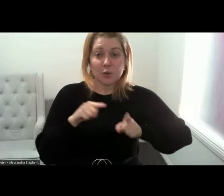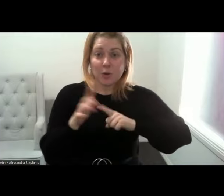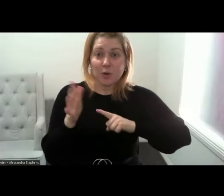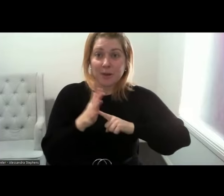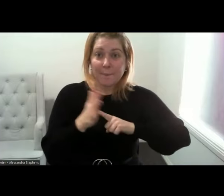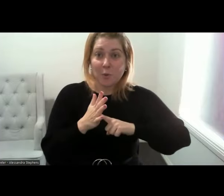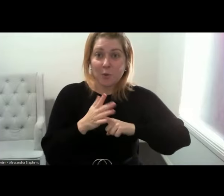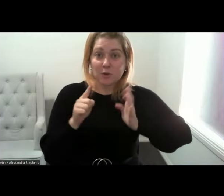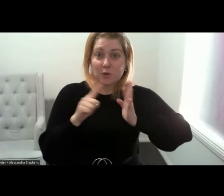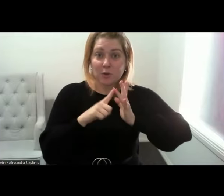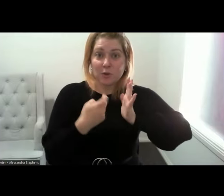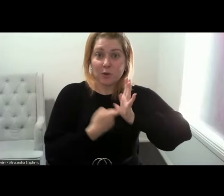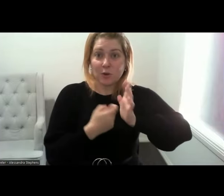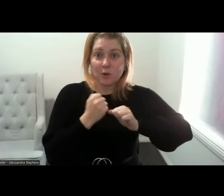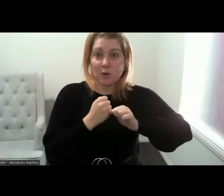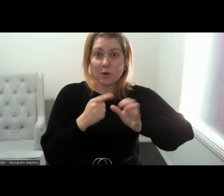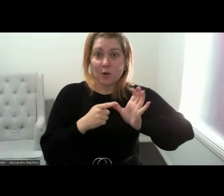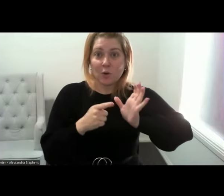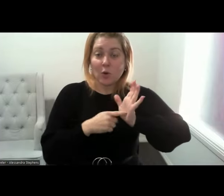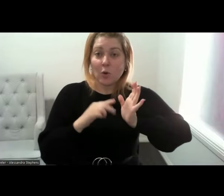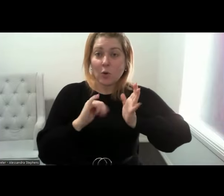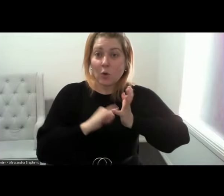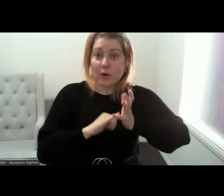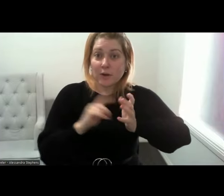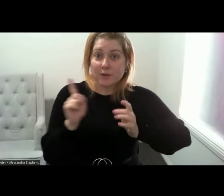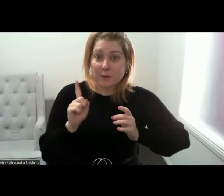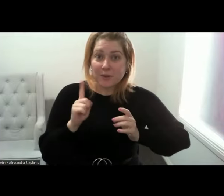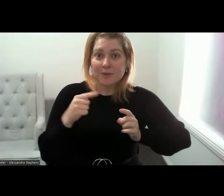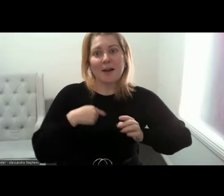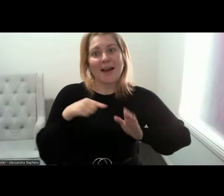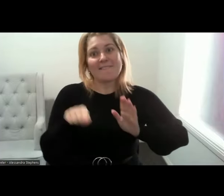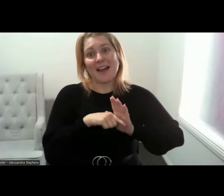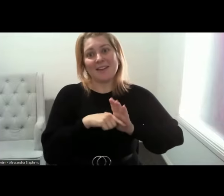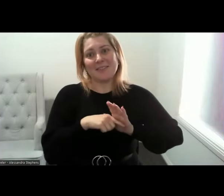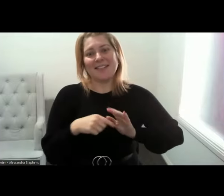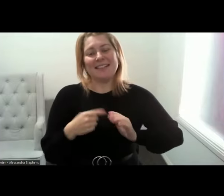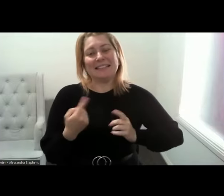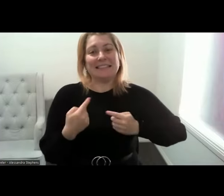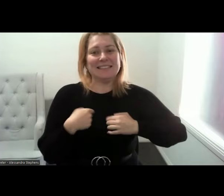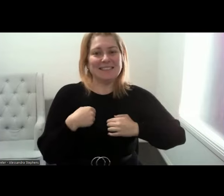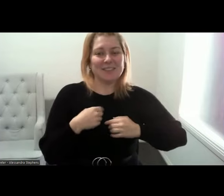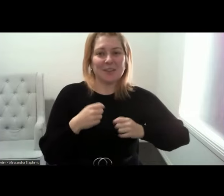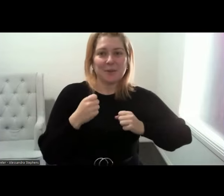Yeah, so it's certainly, you know, opened up my mind a lot more about,